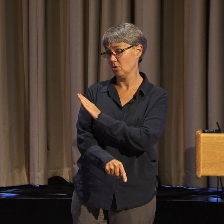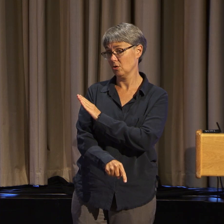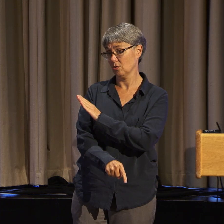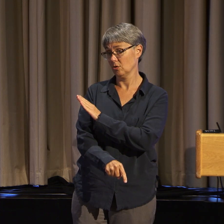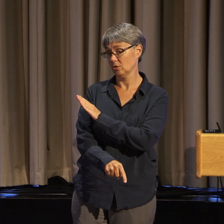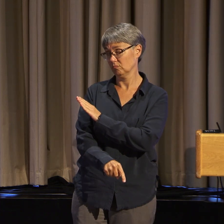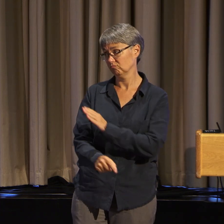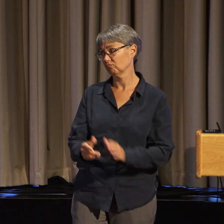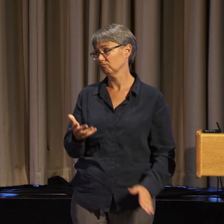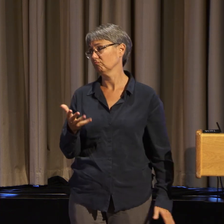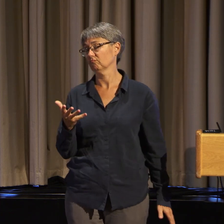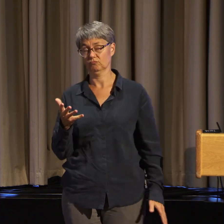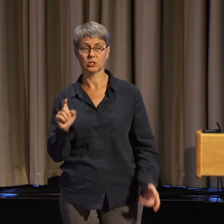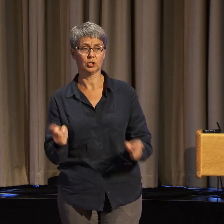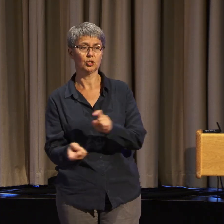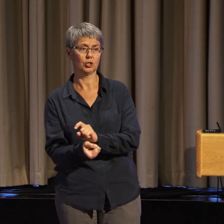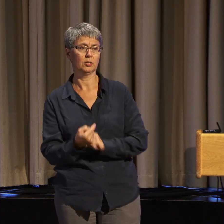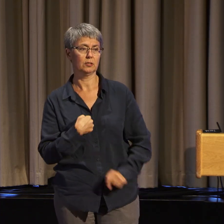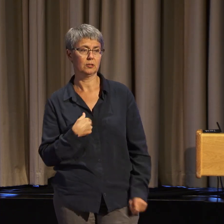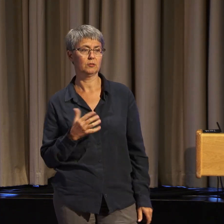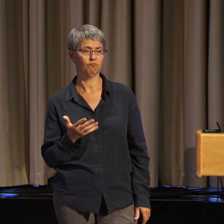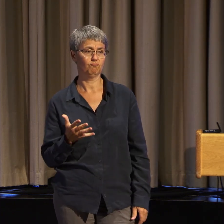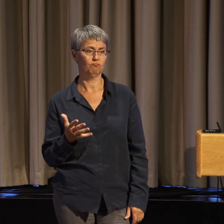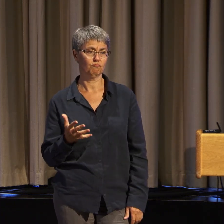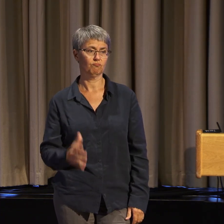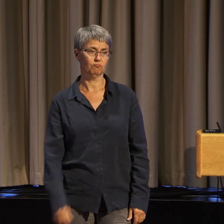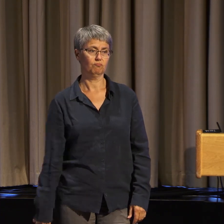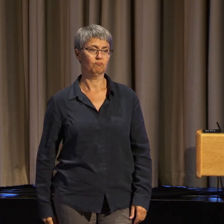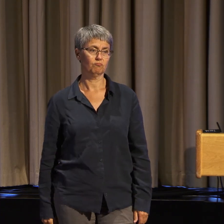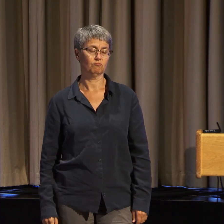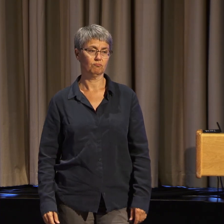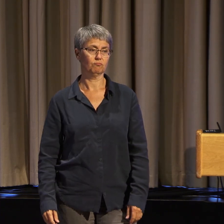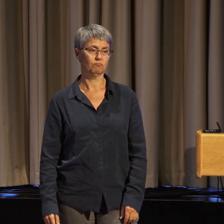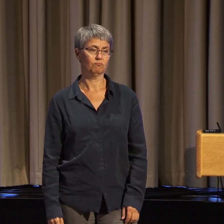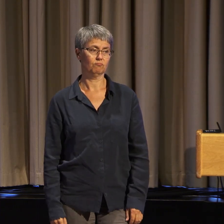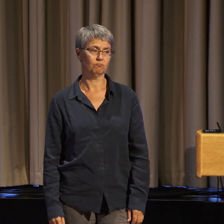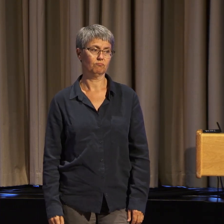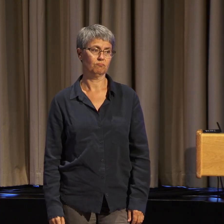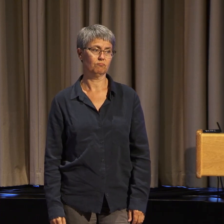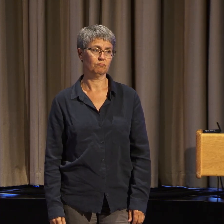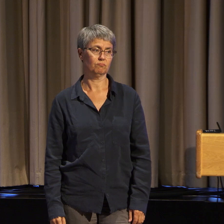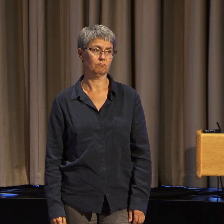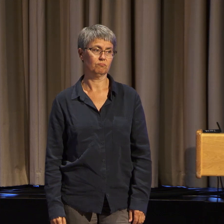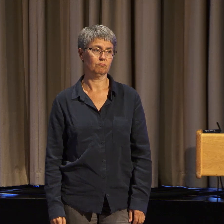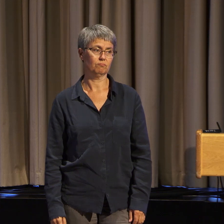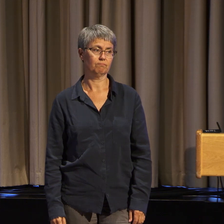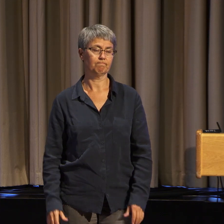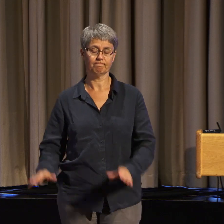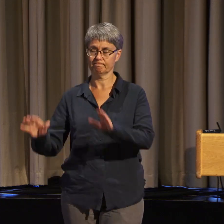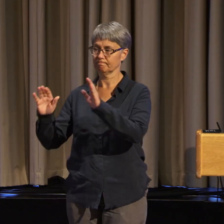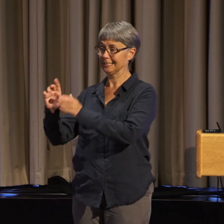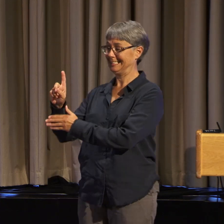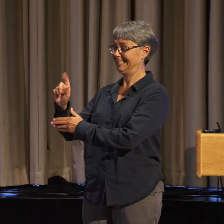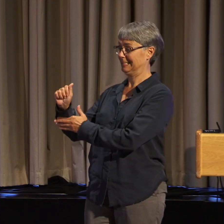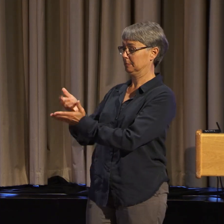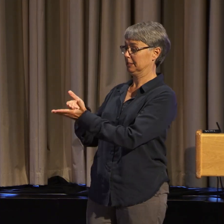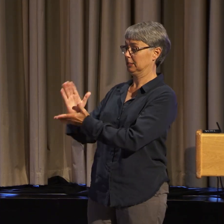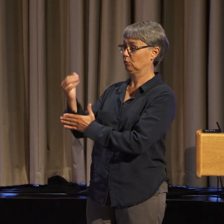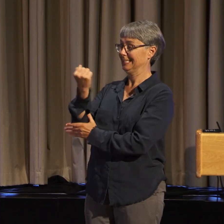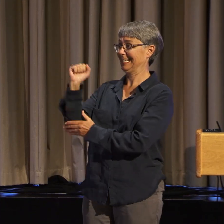And I stopped becoming a disability rights activist